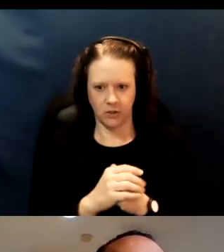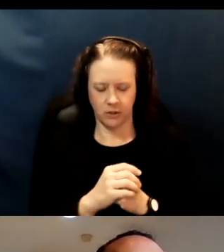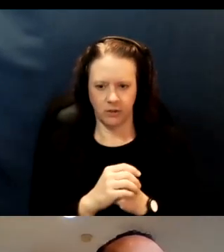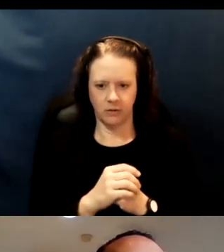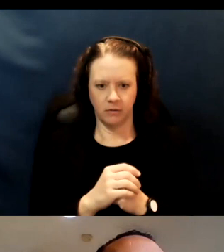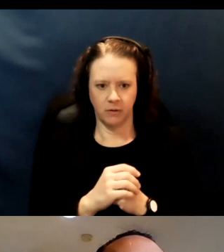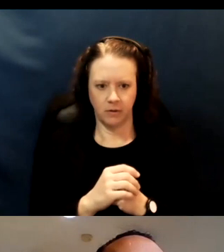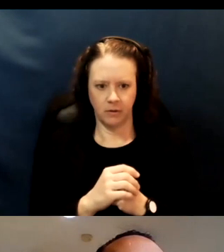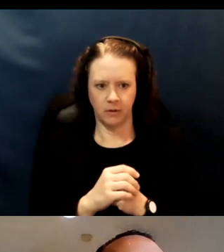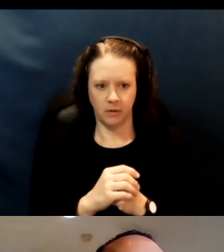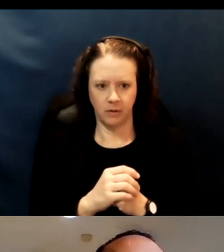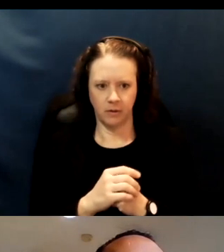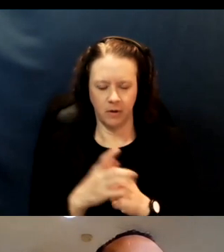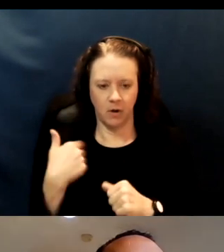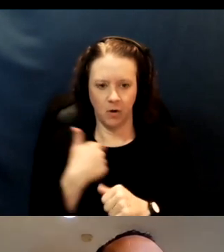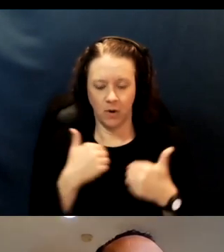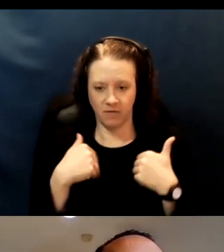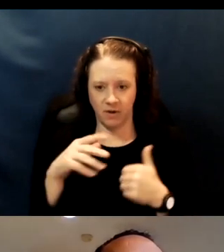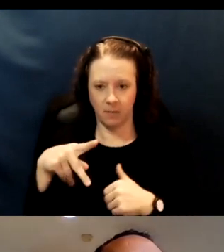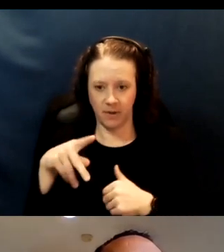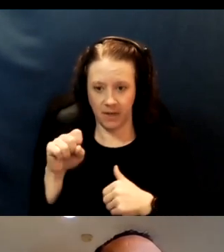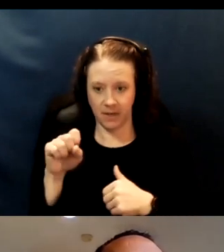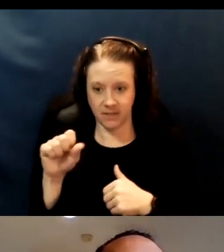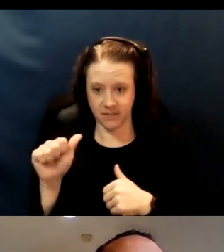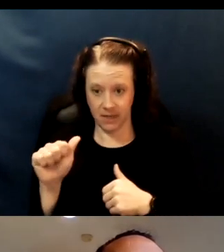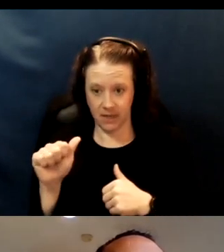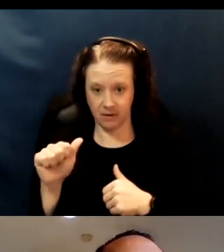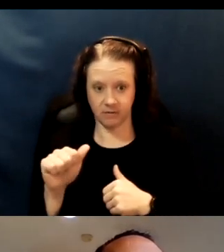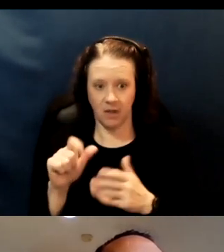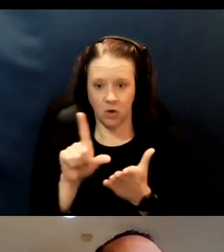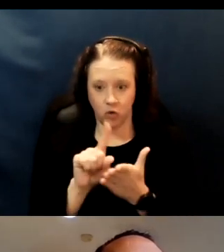So we have PSA's, newspaper stories, radio PSA's, flyers,